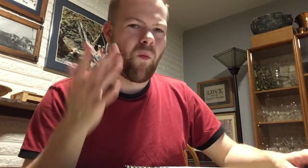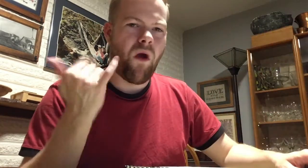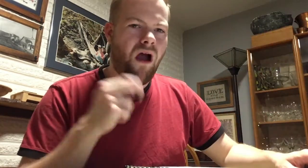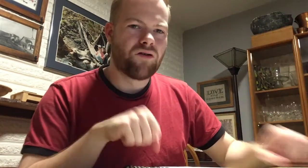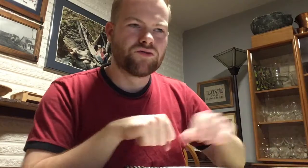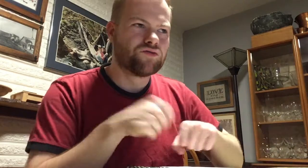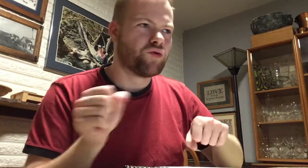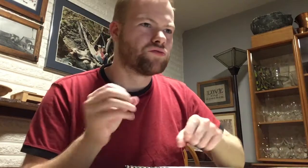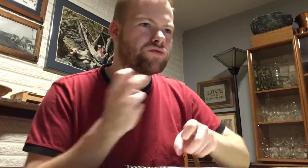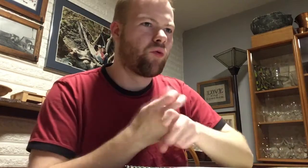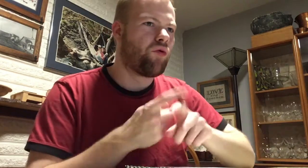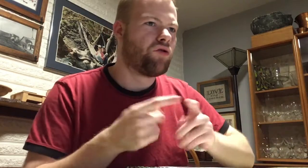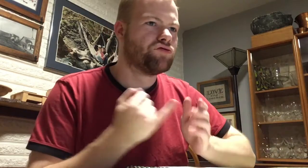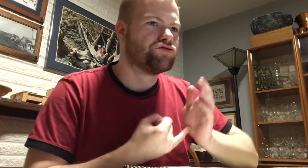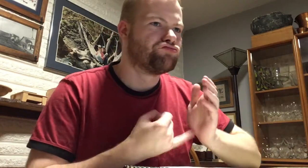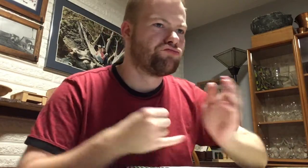Why are swords so hard to draw?